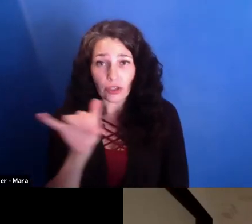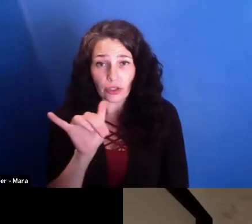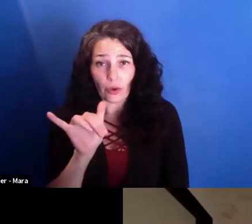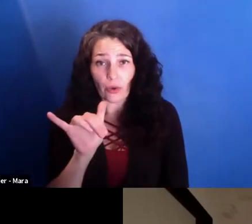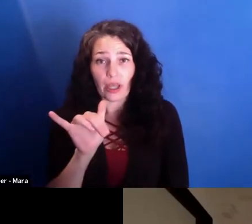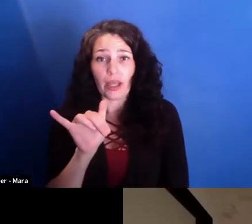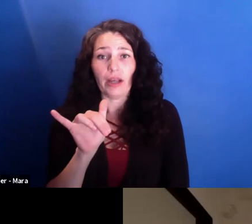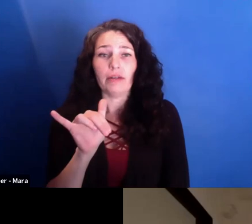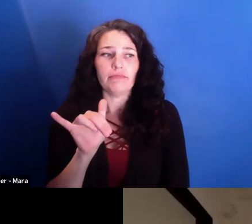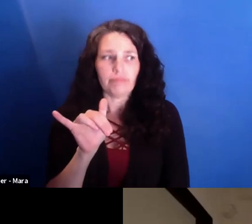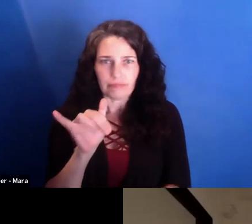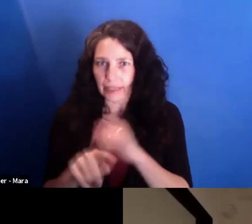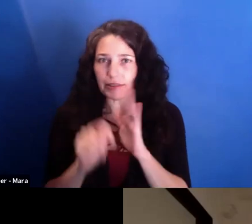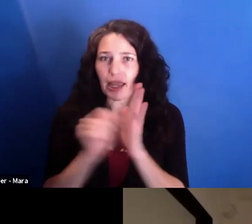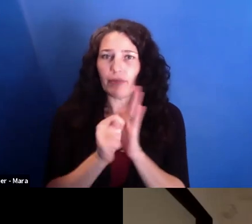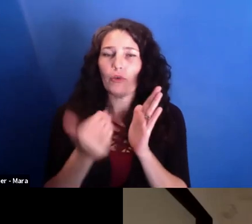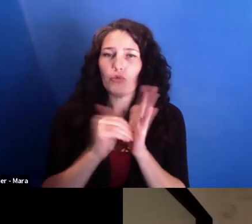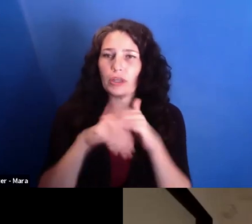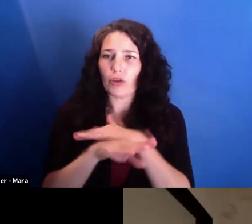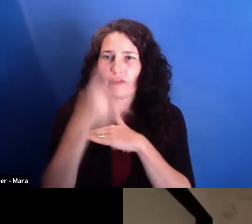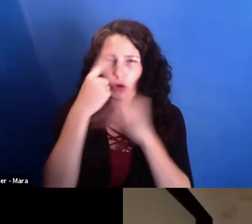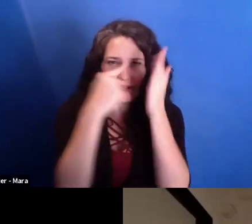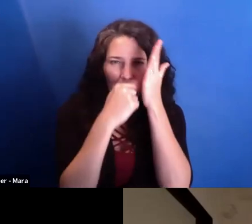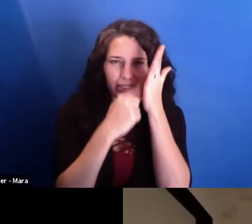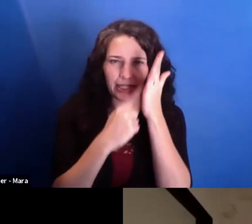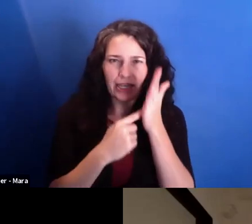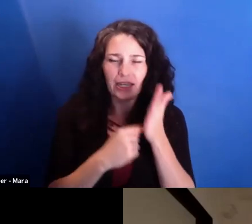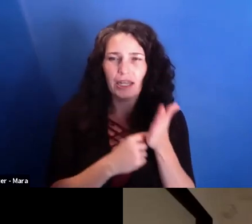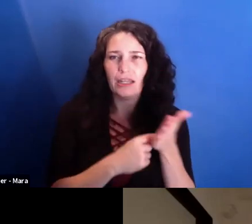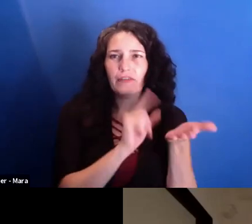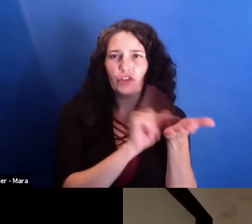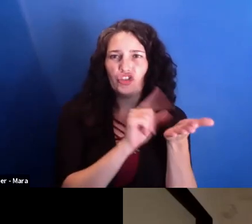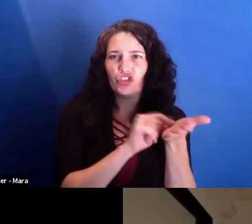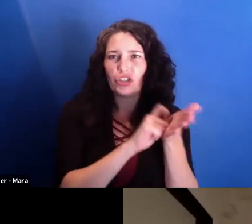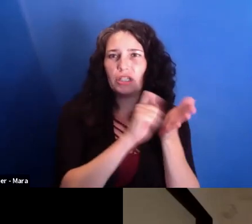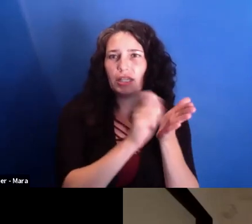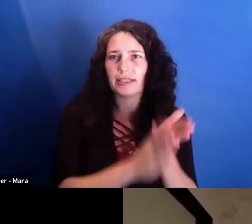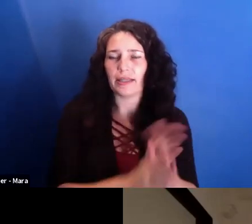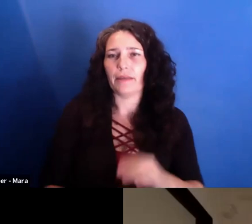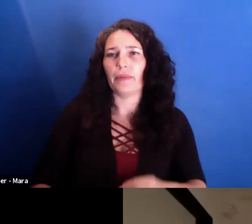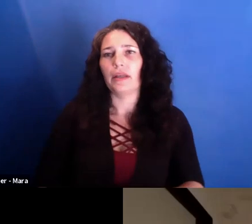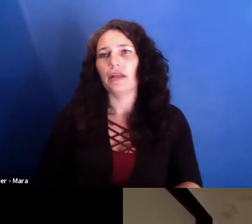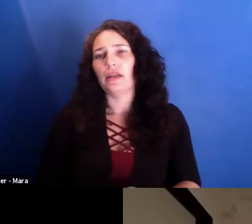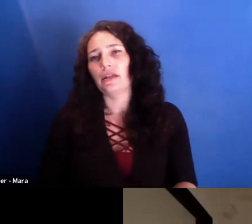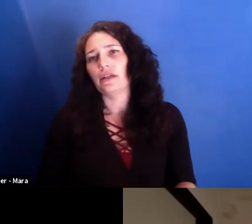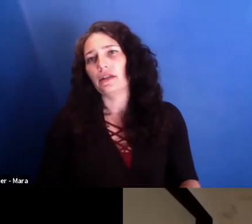of investigative journalism. When it's also-- I mean, this is mentioned in the film that it did take a sports publication